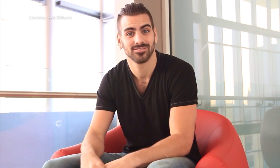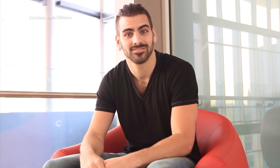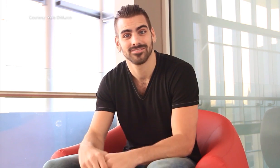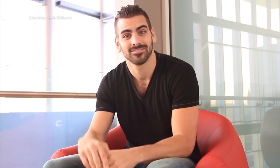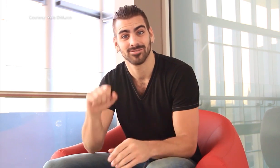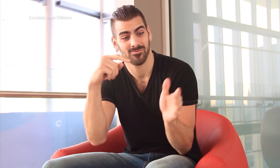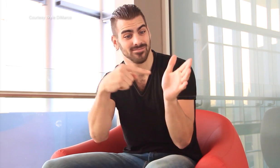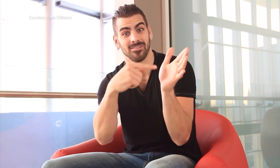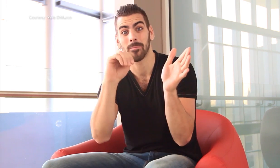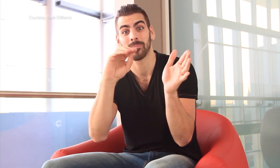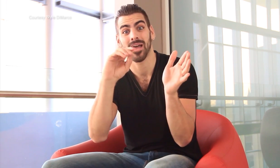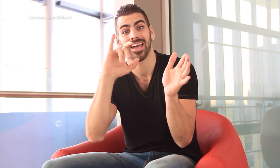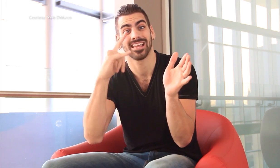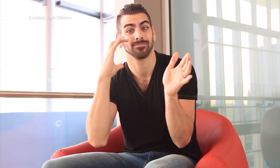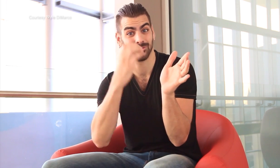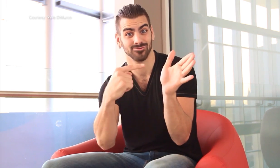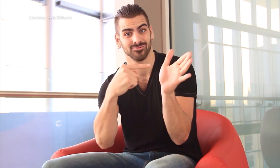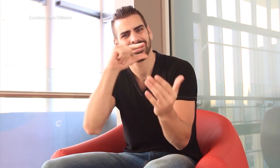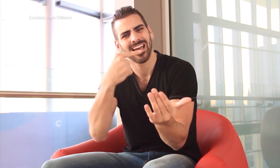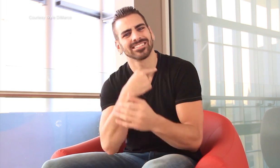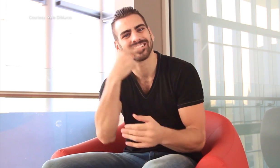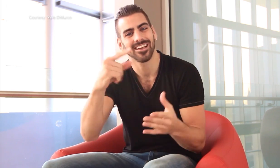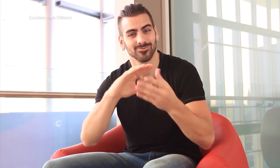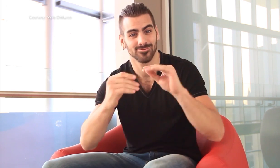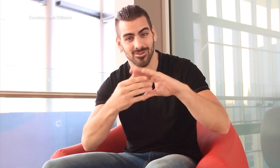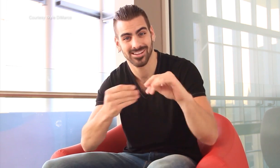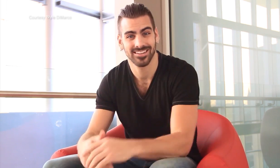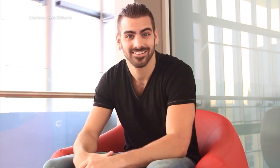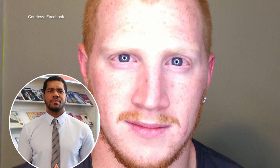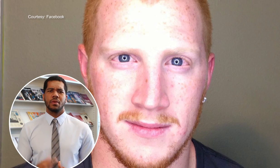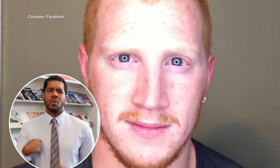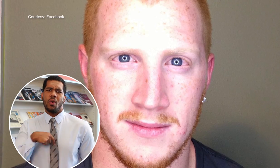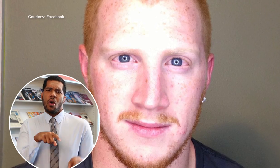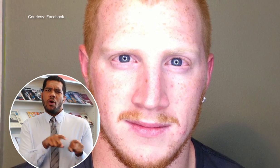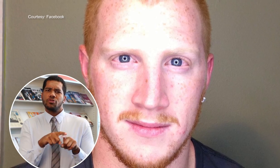So the modeling photos will guarantee to tell a story.”